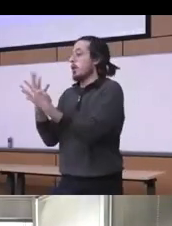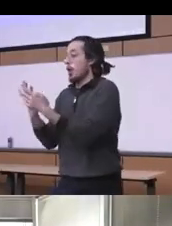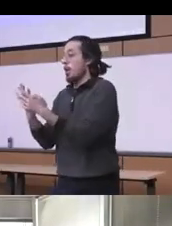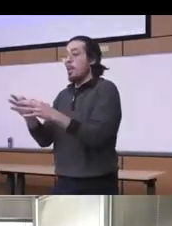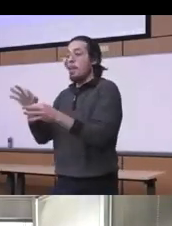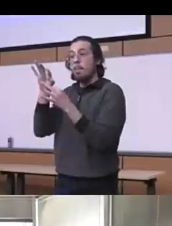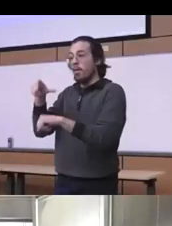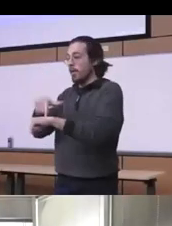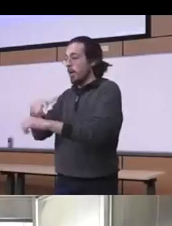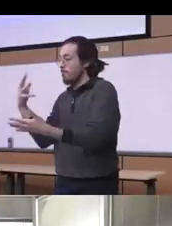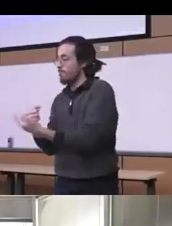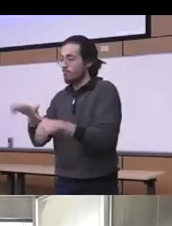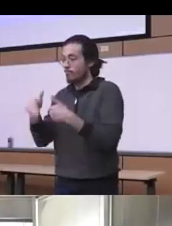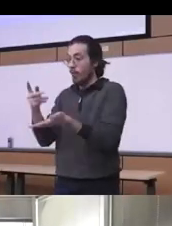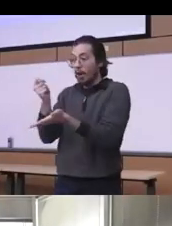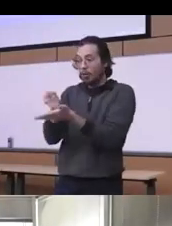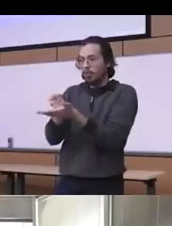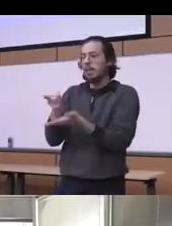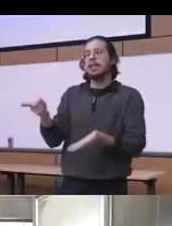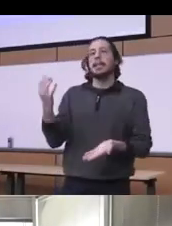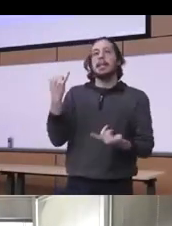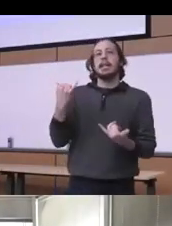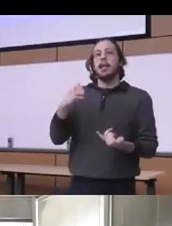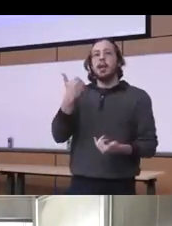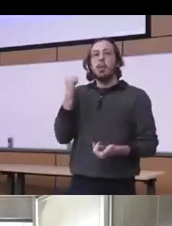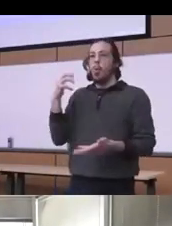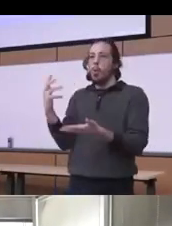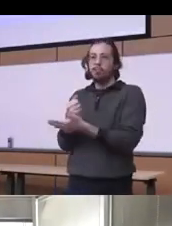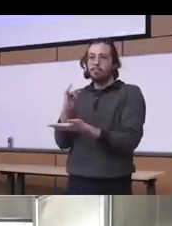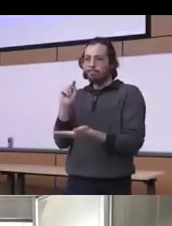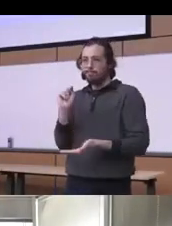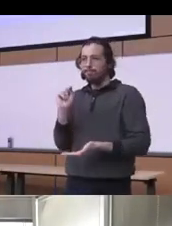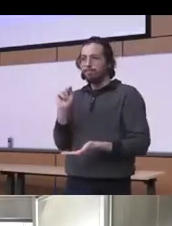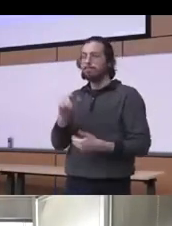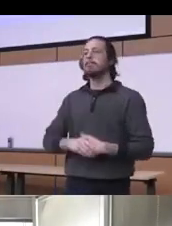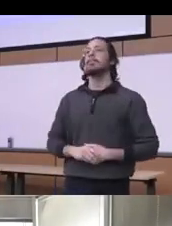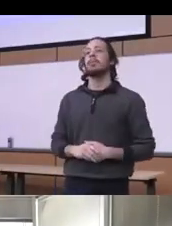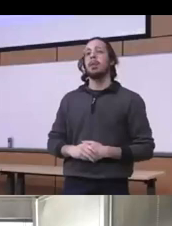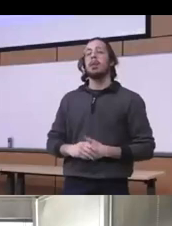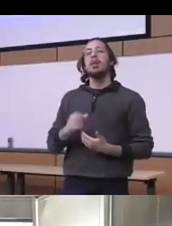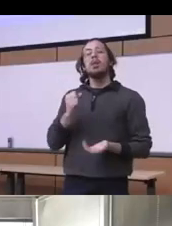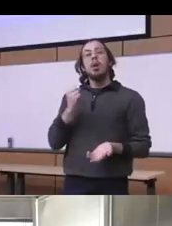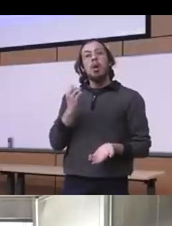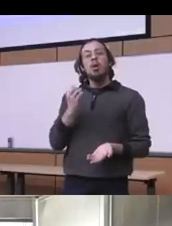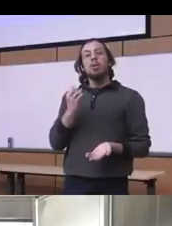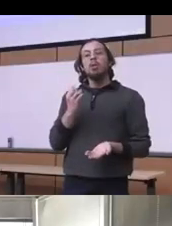treatment for opioid use disorder why they are in really the jail and so and and this is really